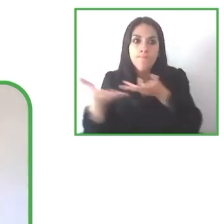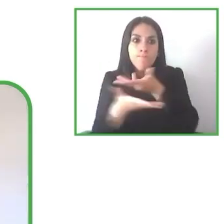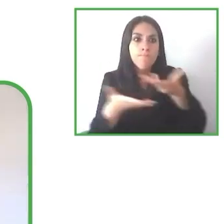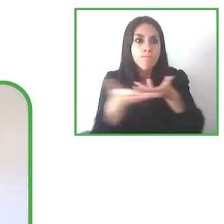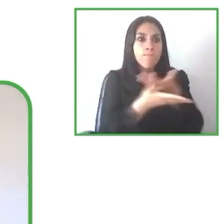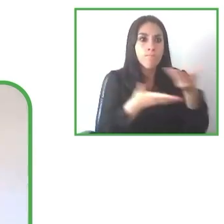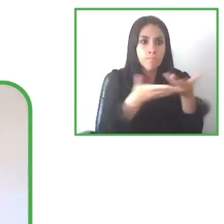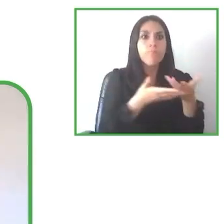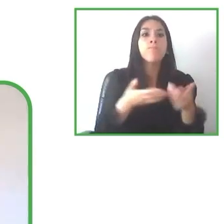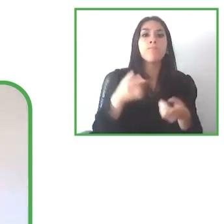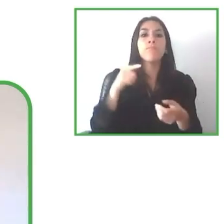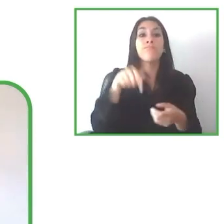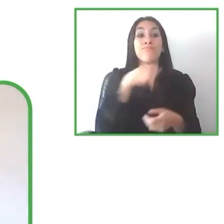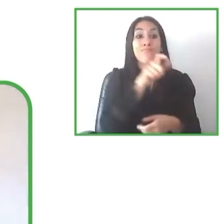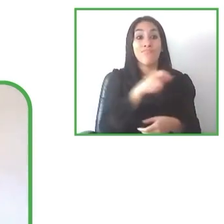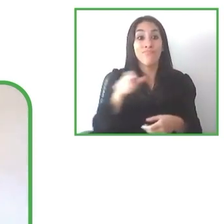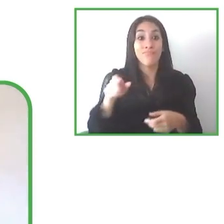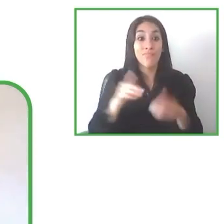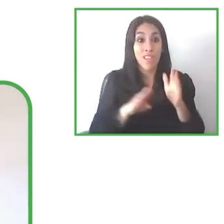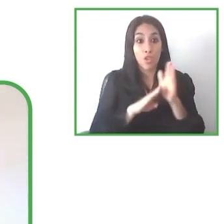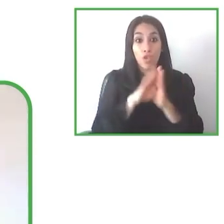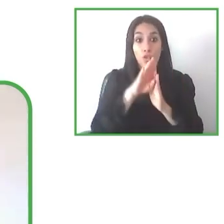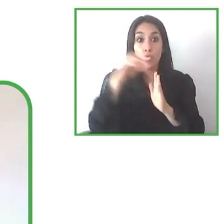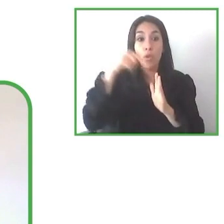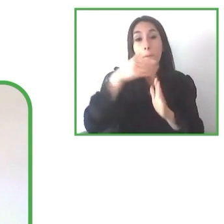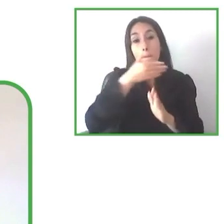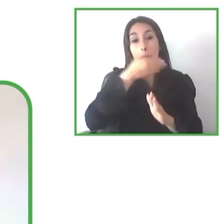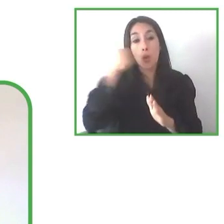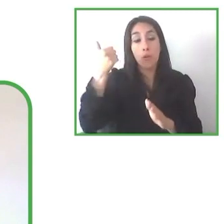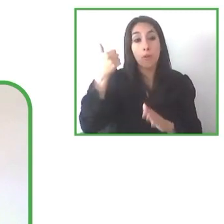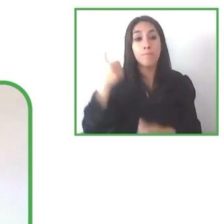This has allowed us to develop ourselves.